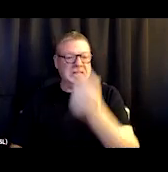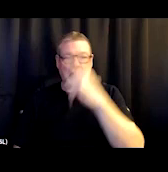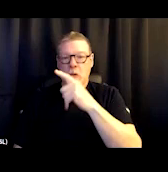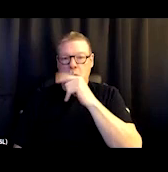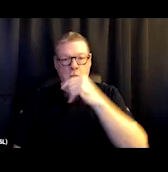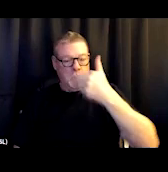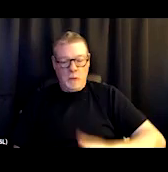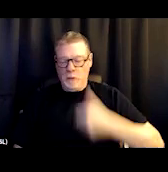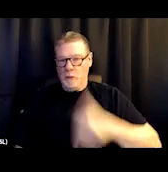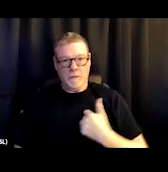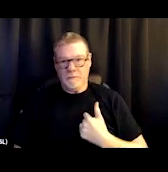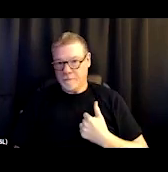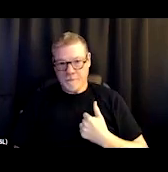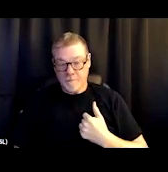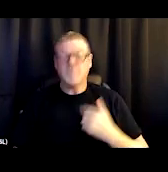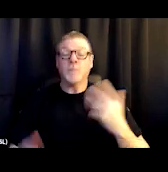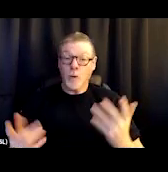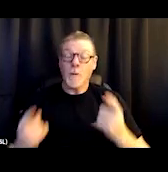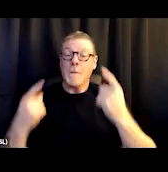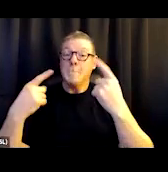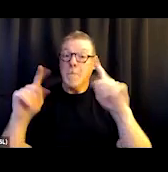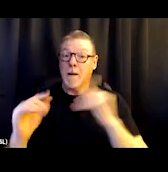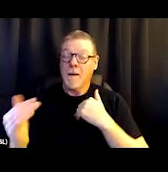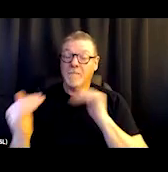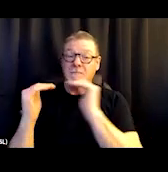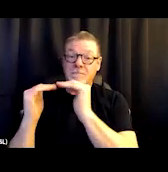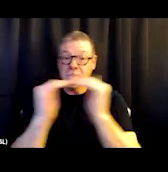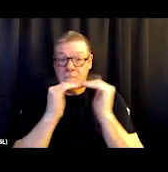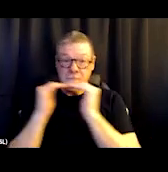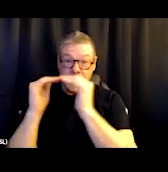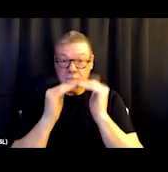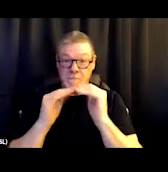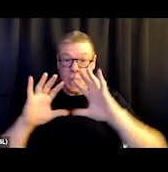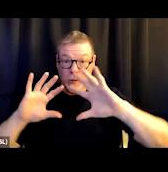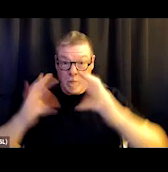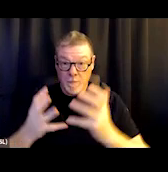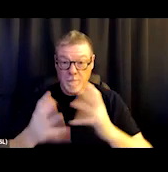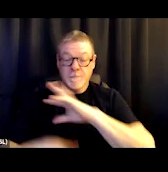So having, you know, a peer group and recovery coaches all with lived experience,